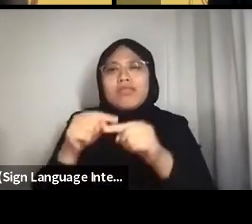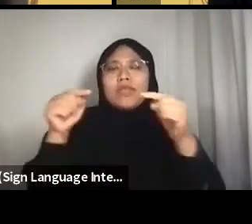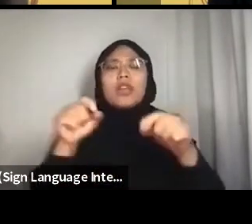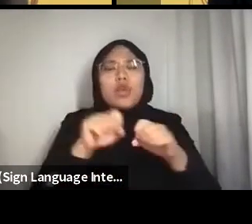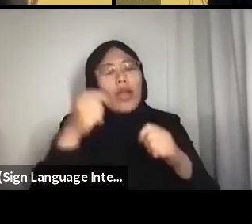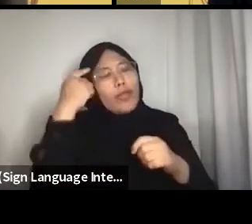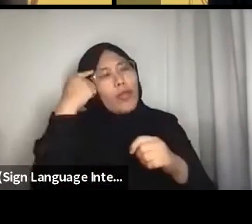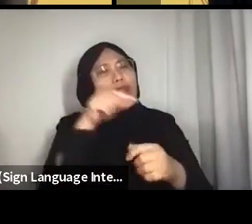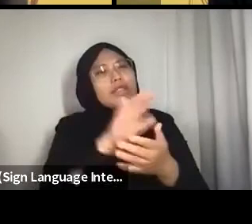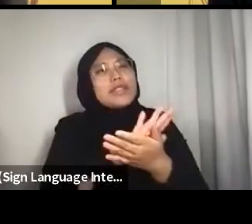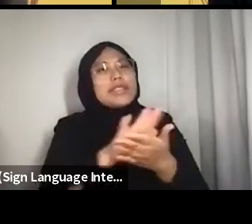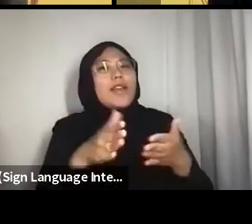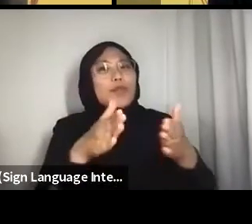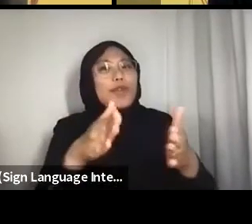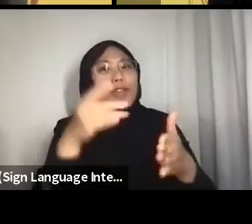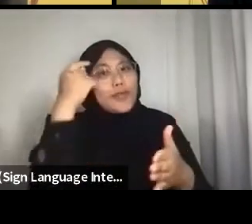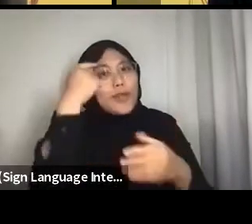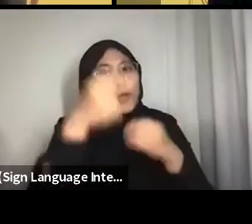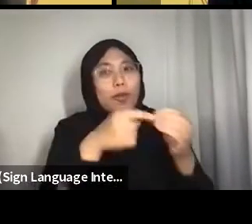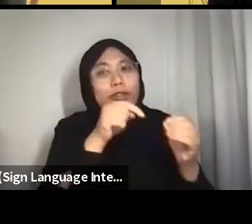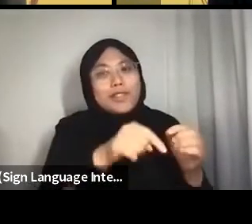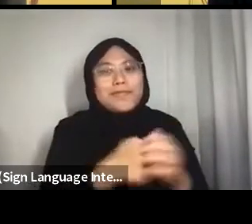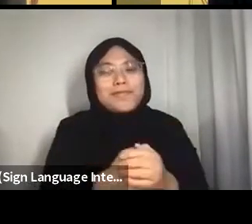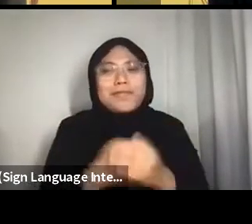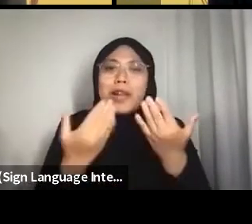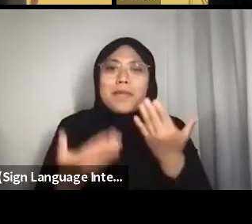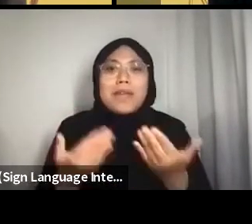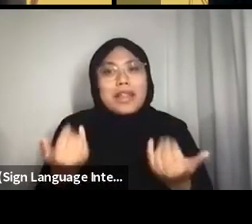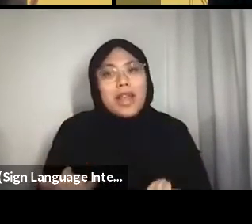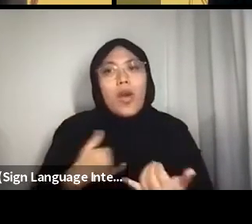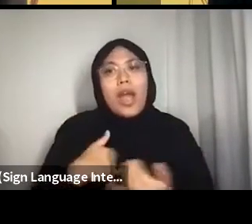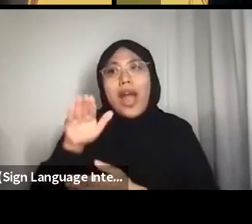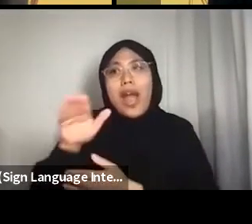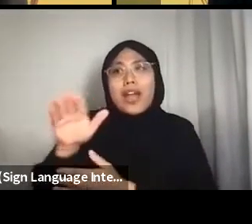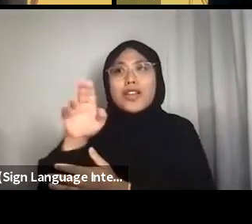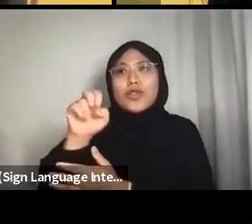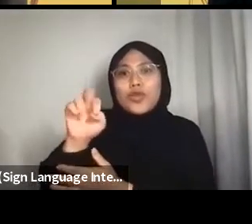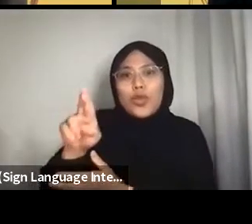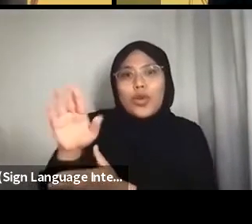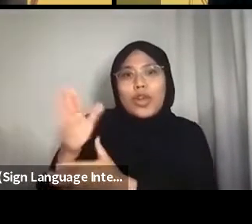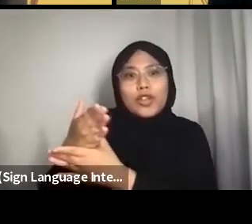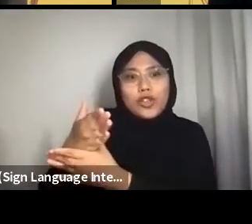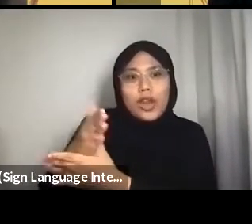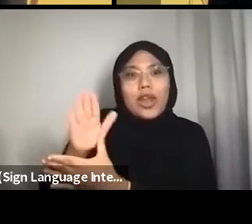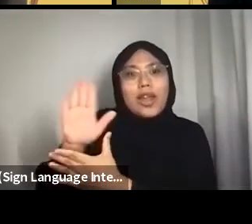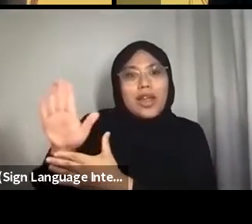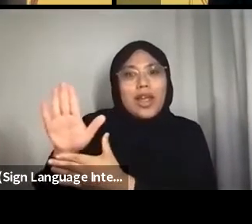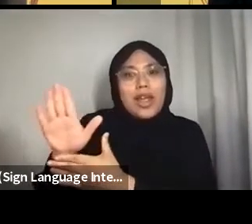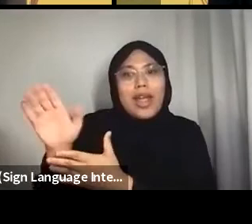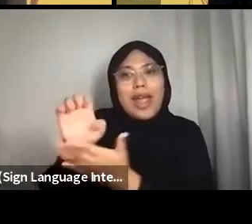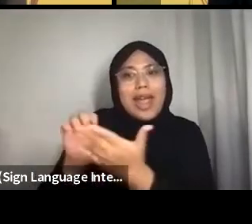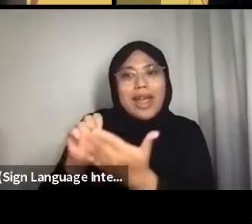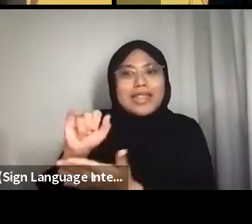So perhaps now I could ask nor to share her essay, “Semangat in Practice”?